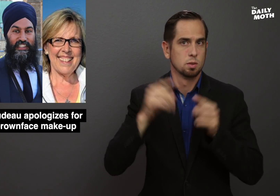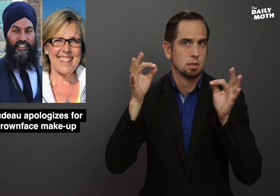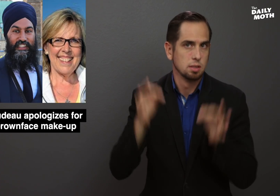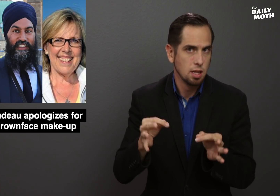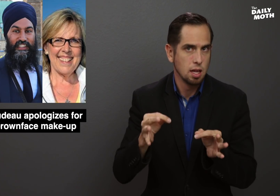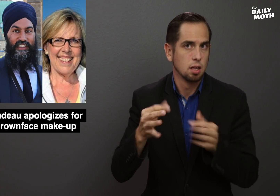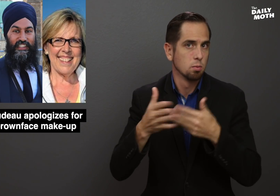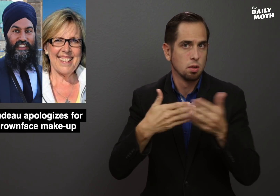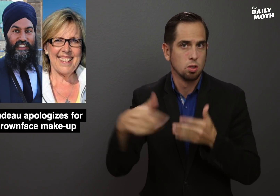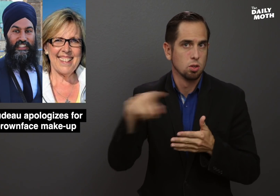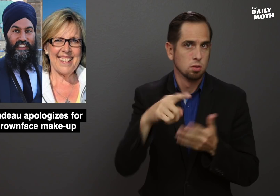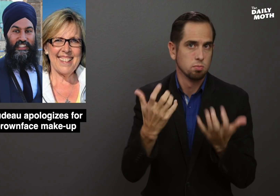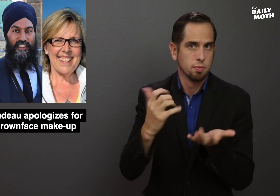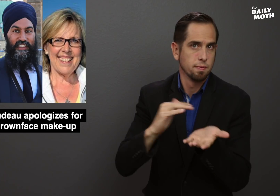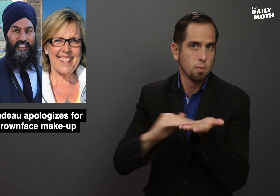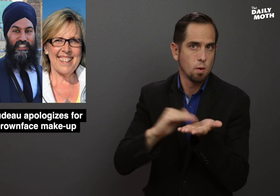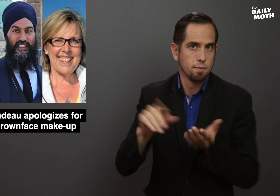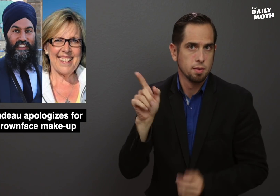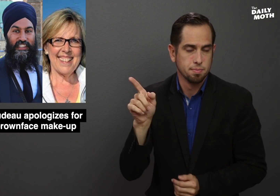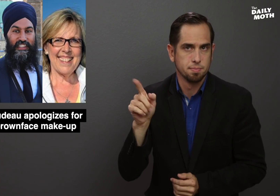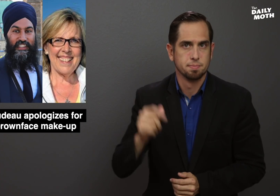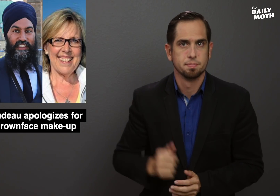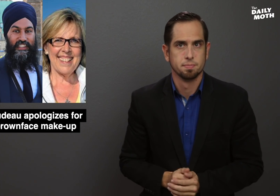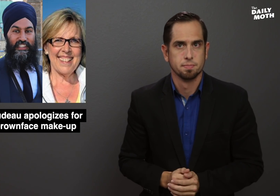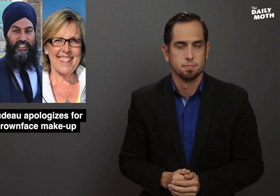to decide whether to forgive him.